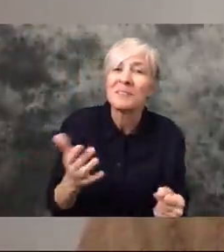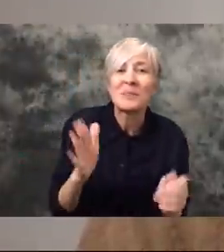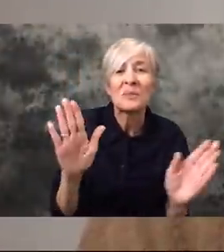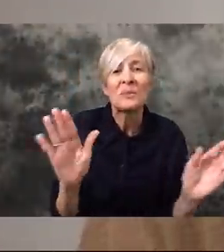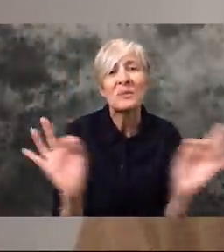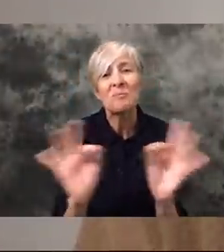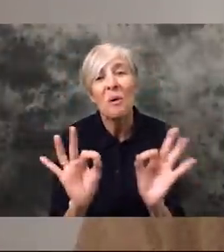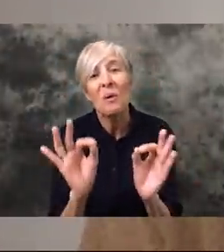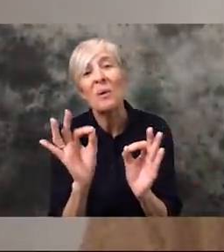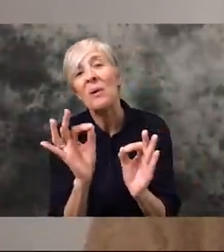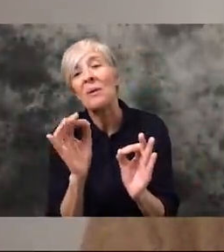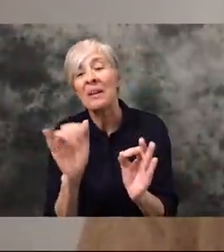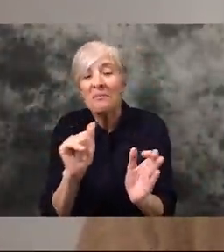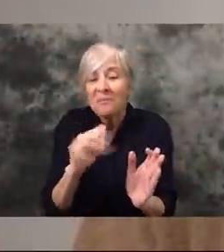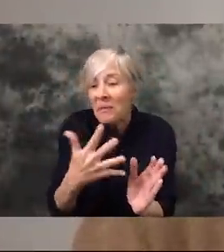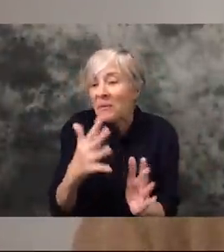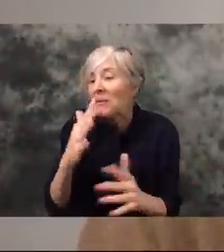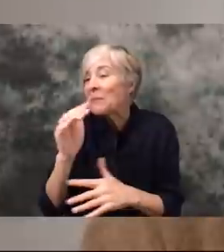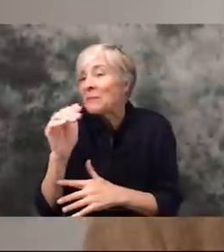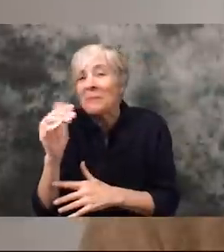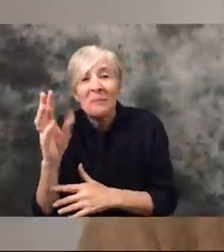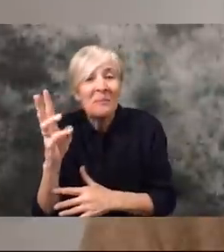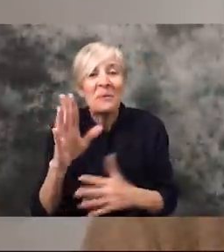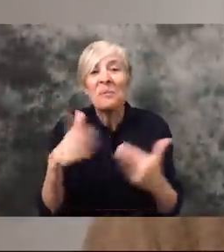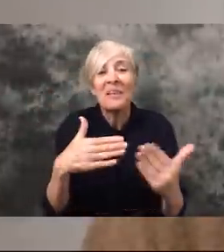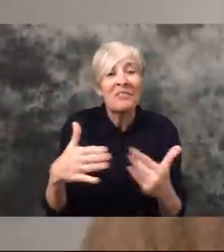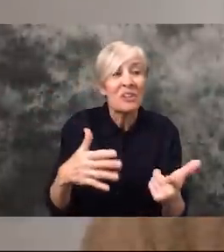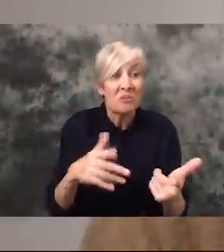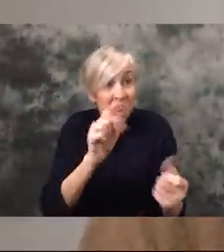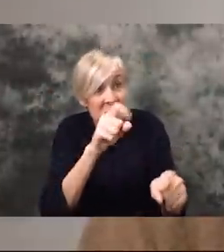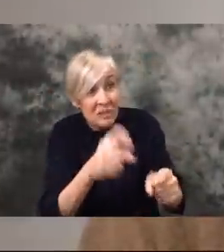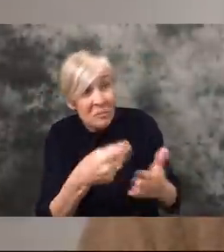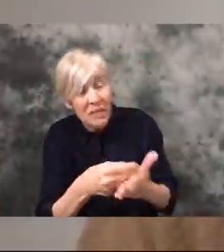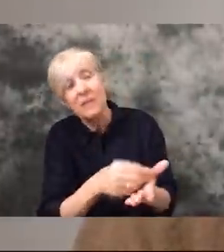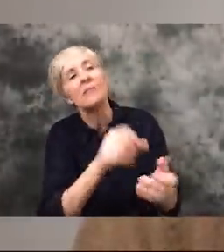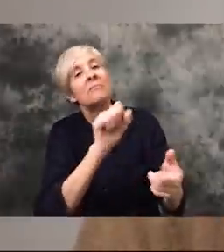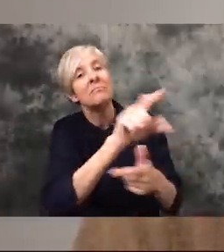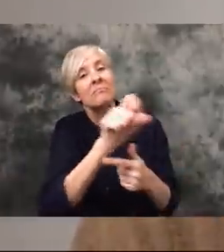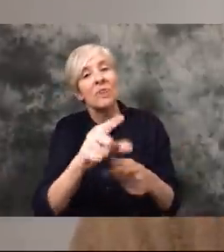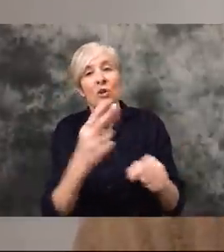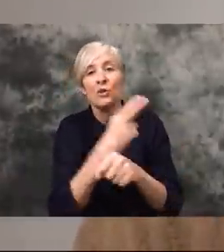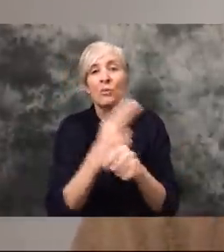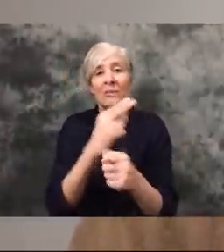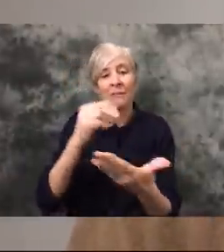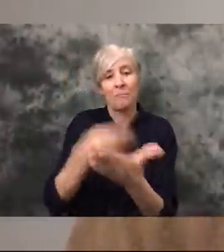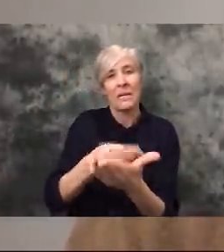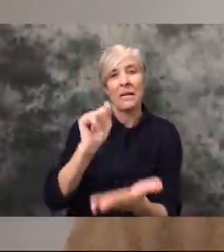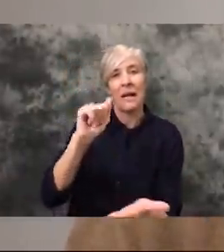the small dollars that you normally spend if you send them to somebody who could really need them it'll add up eventually.